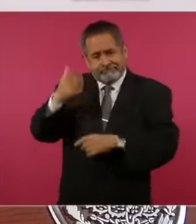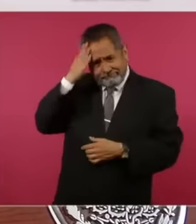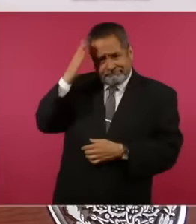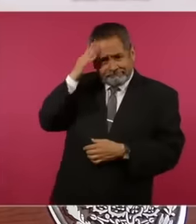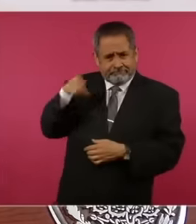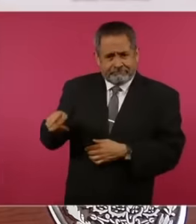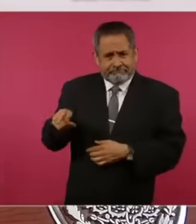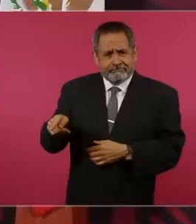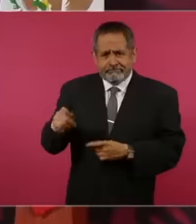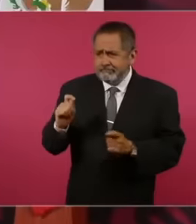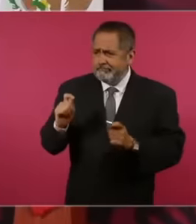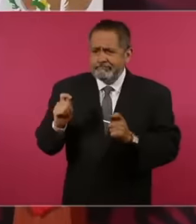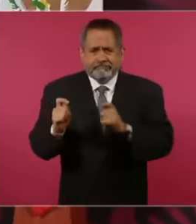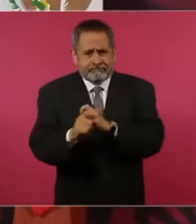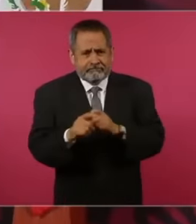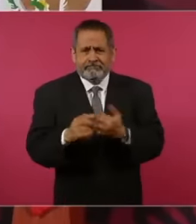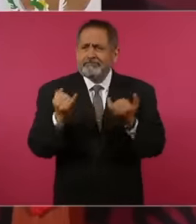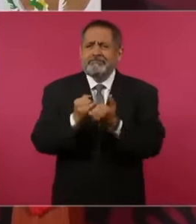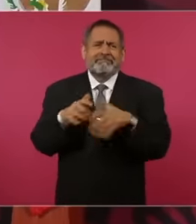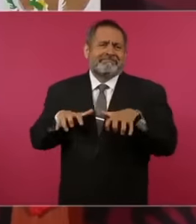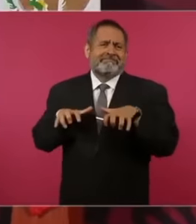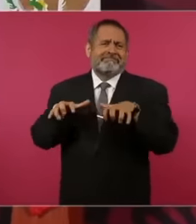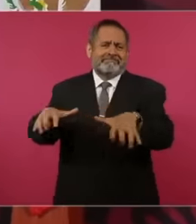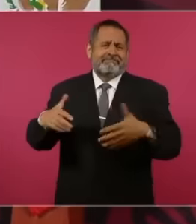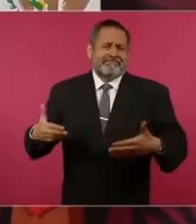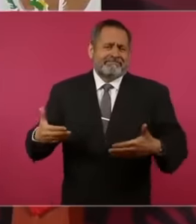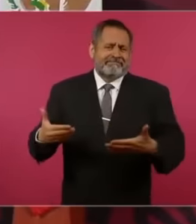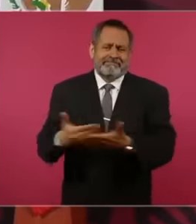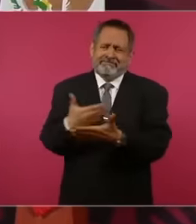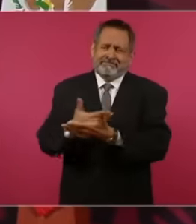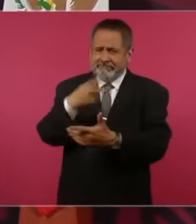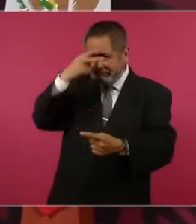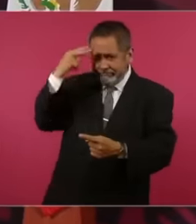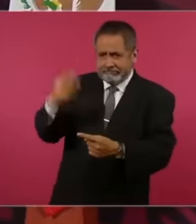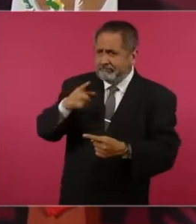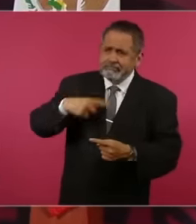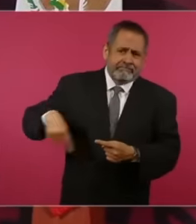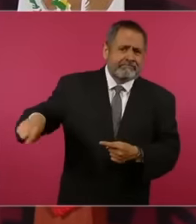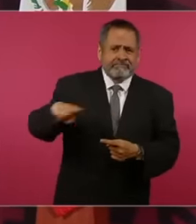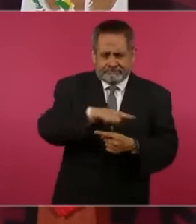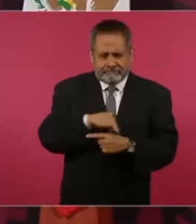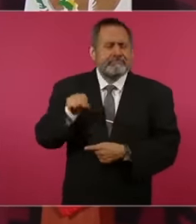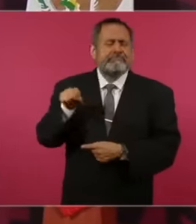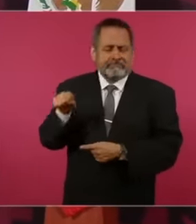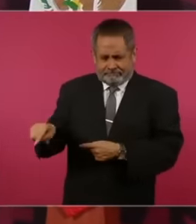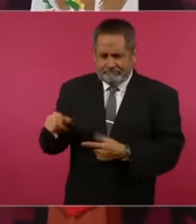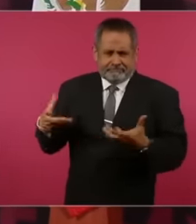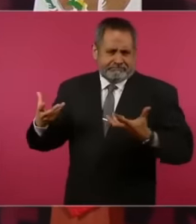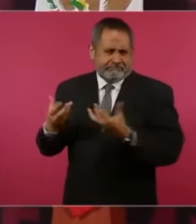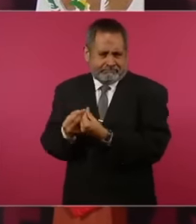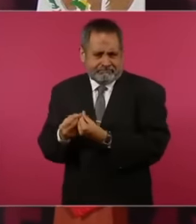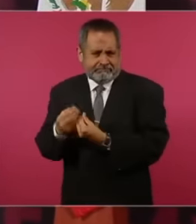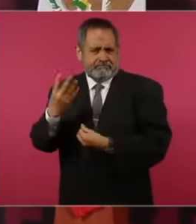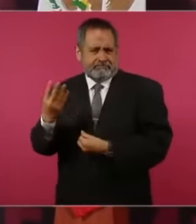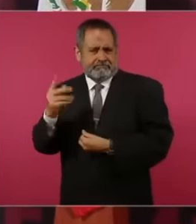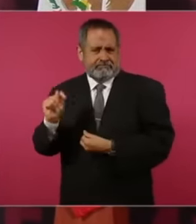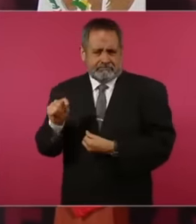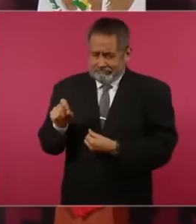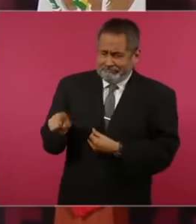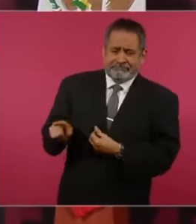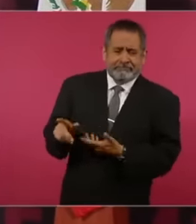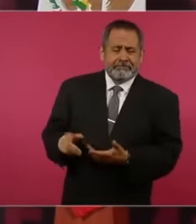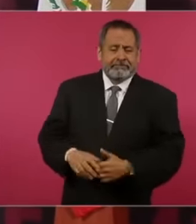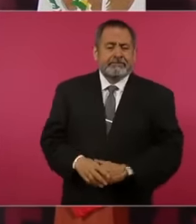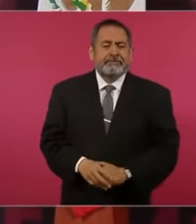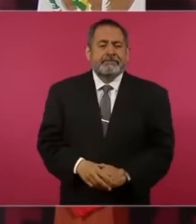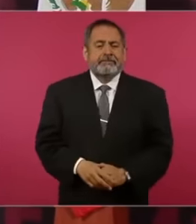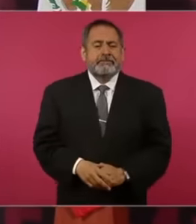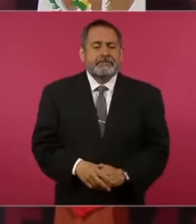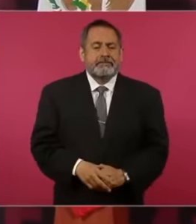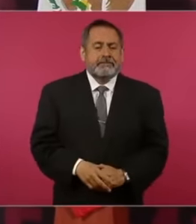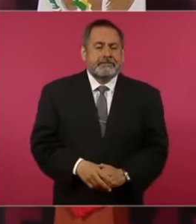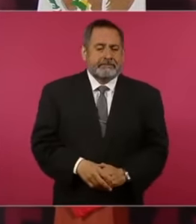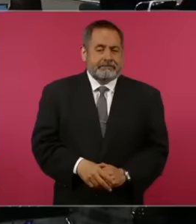process of transformation like millions of Mexicans